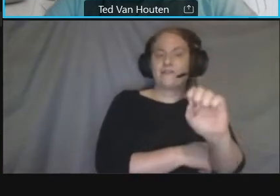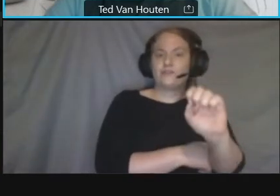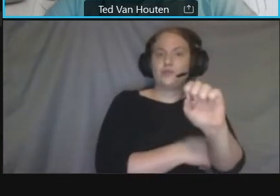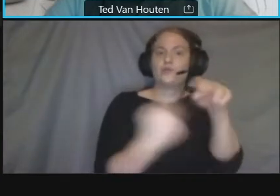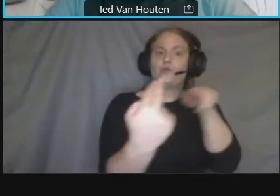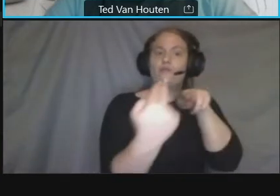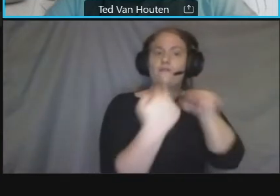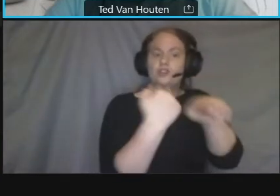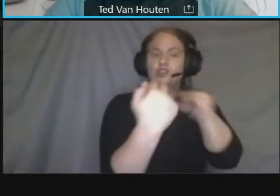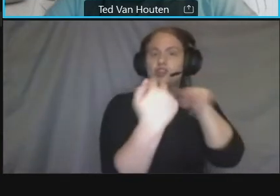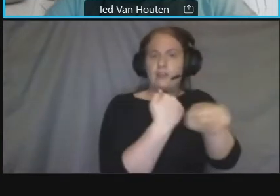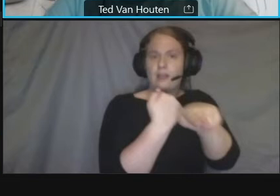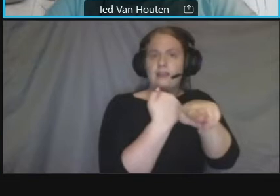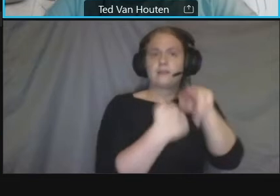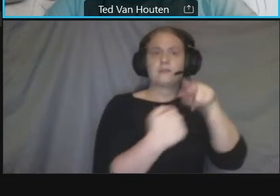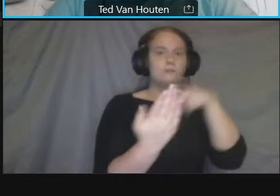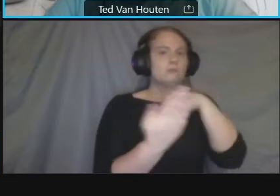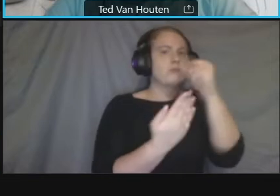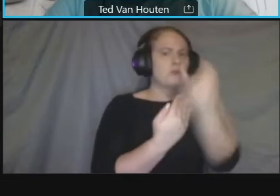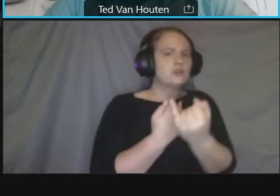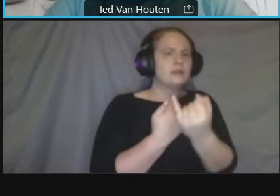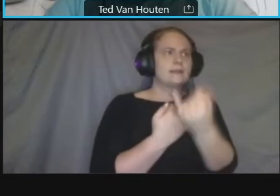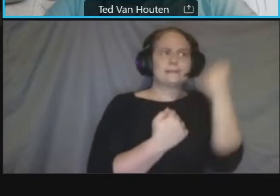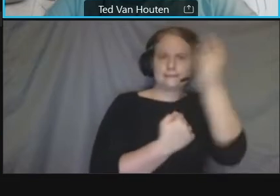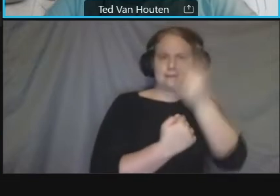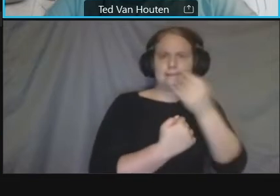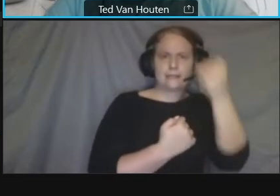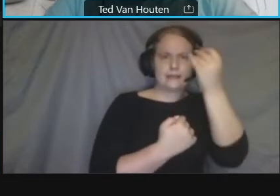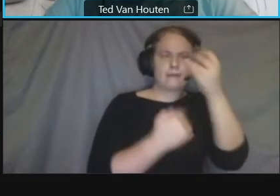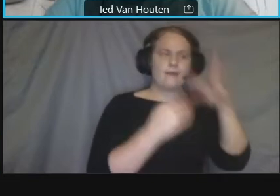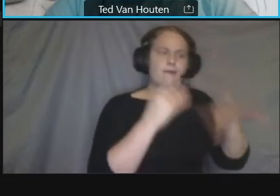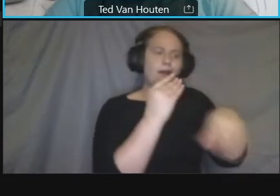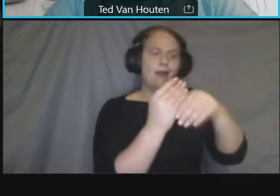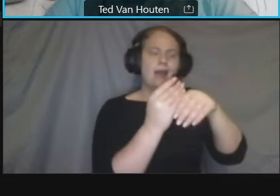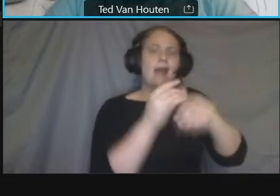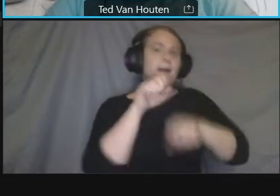potentially putting in a protected bike lane on connecticut avenue that is a separate project